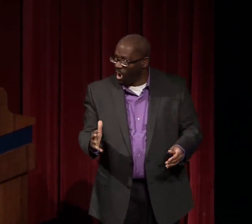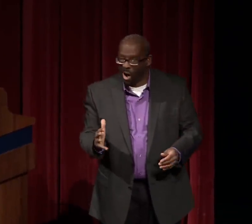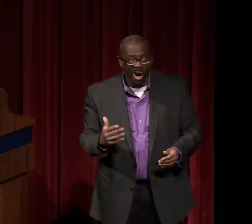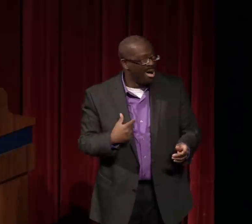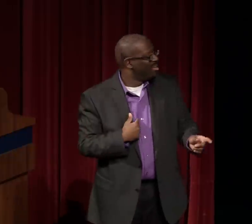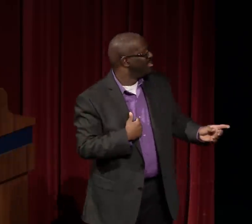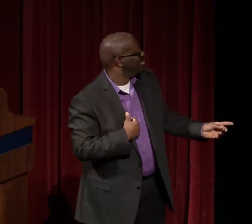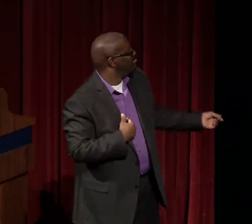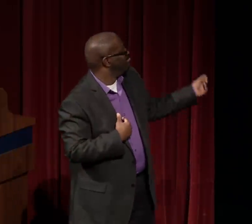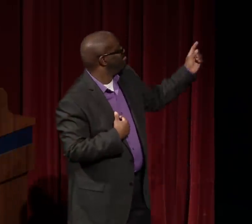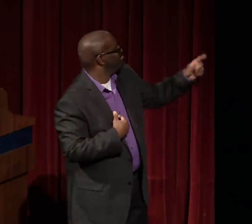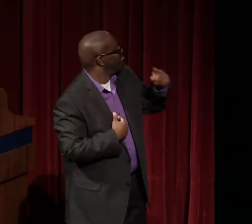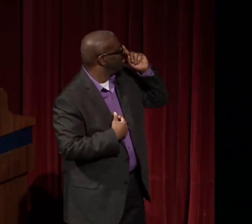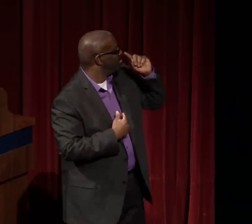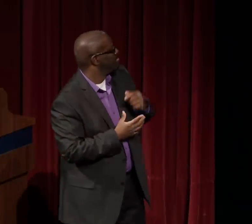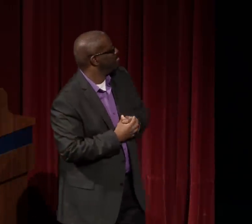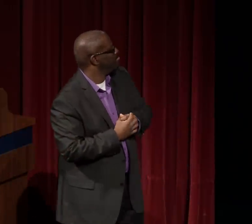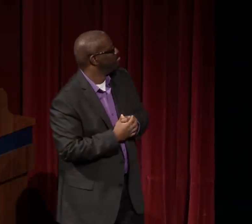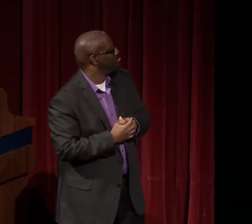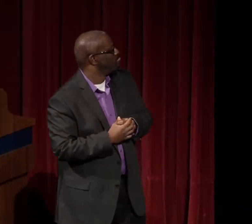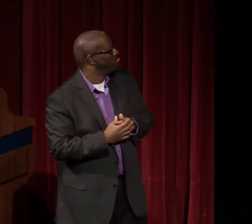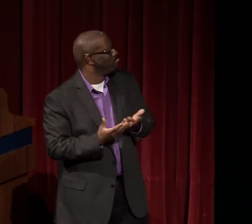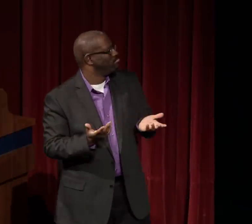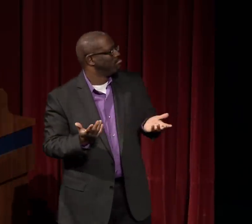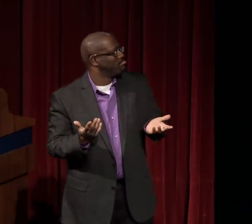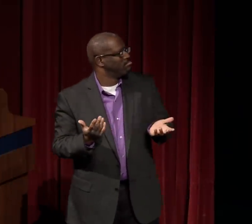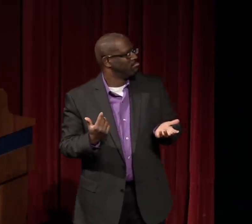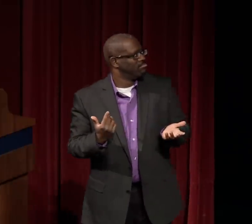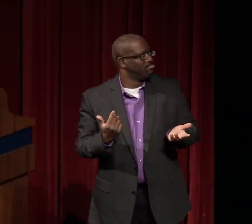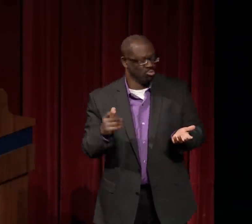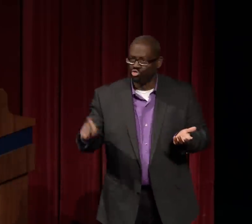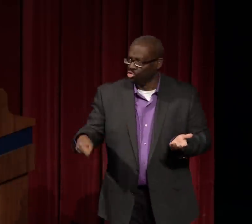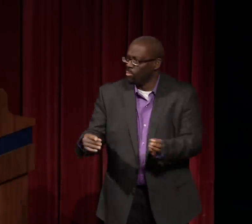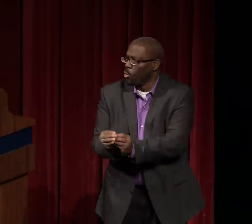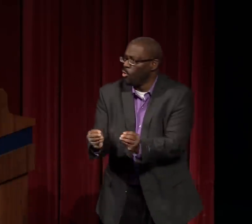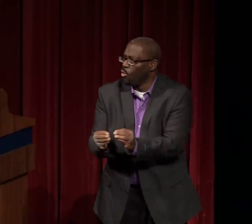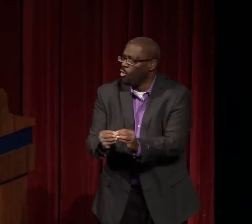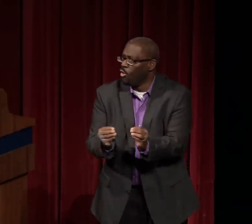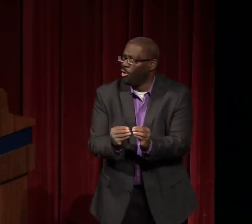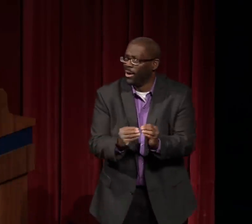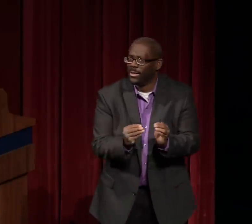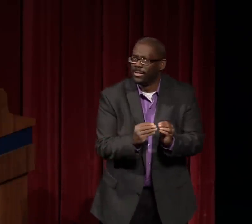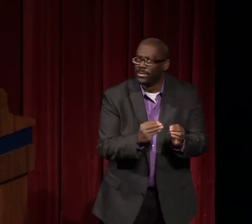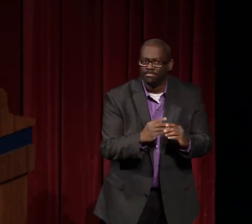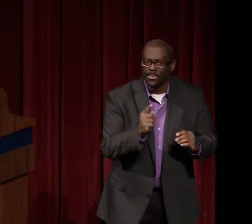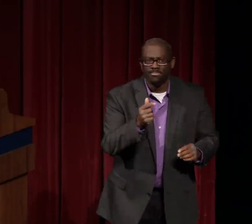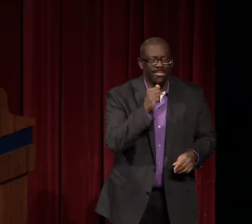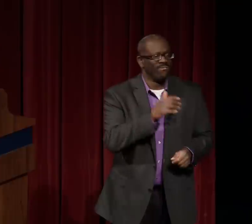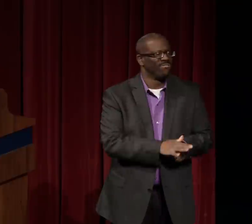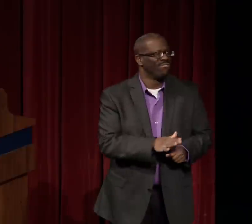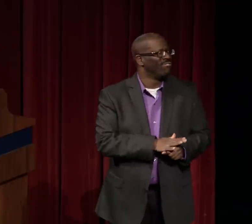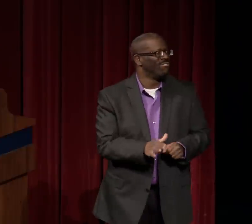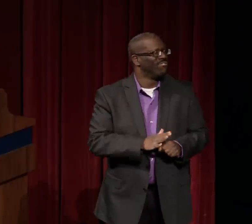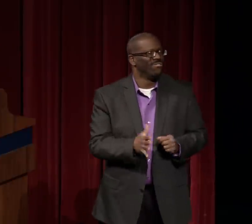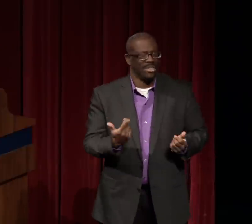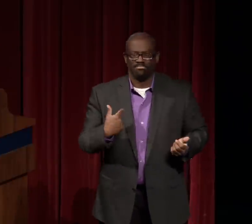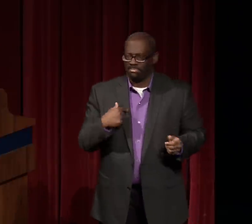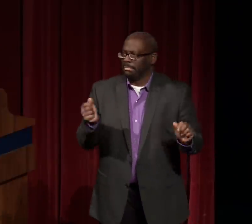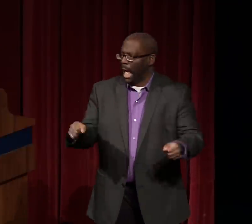And I have to tell you what I found was abysmal. Clearly it's not enough. We need more!